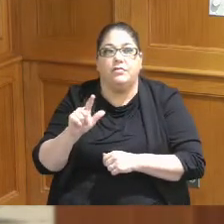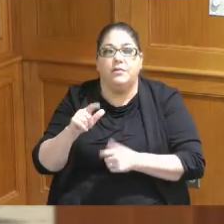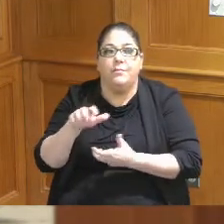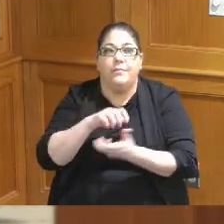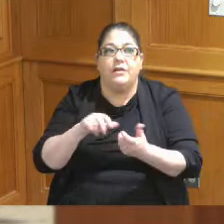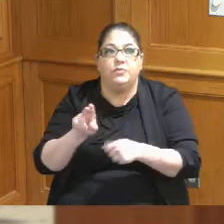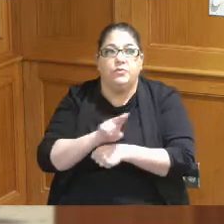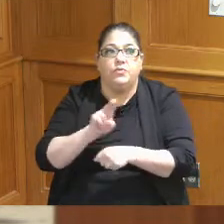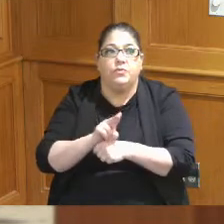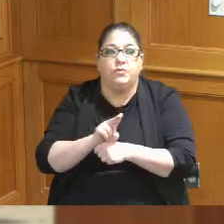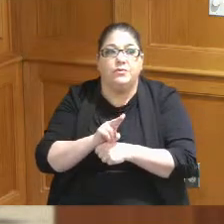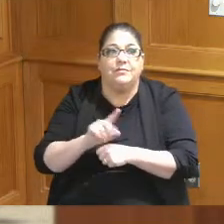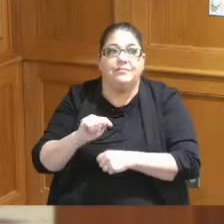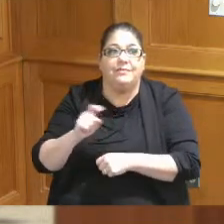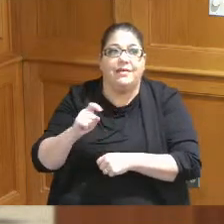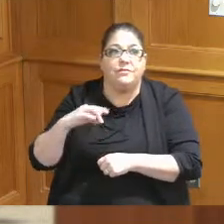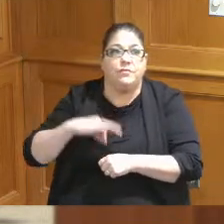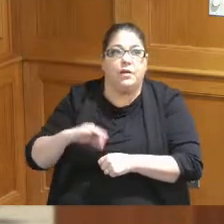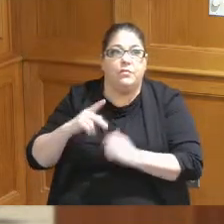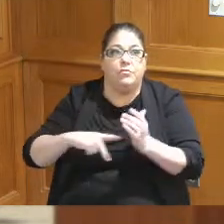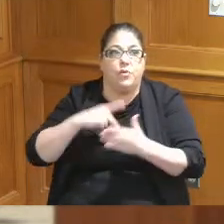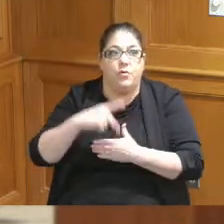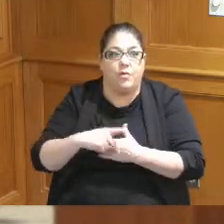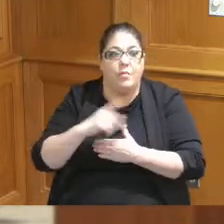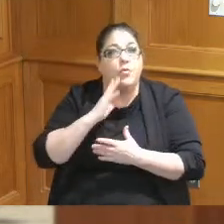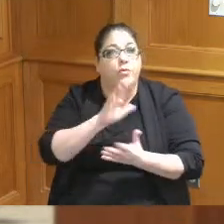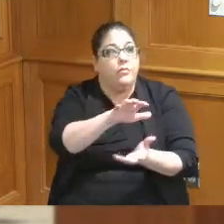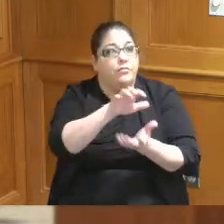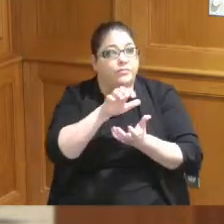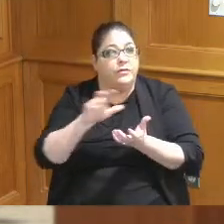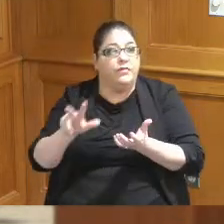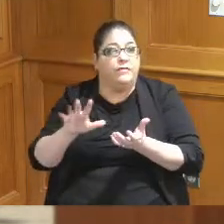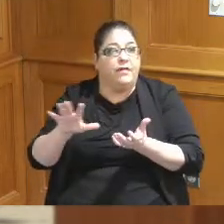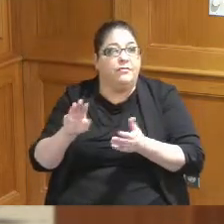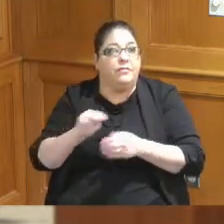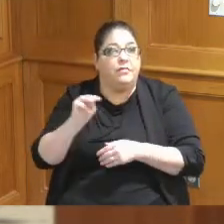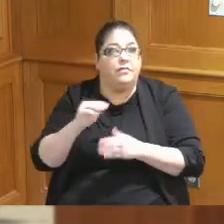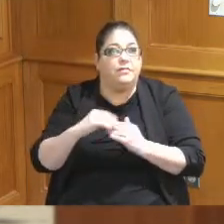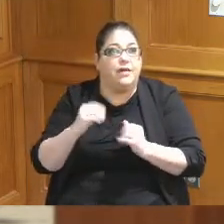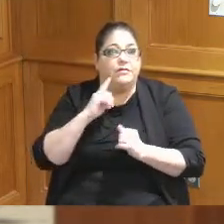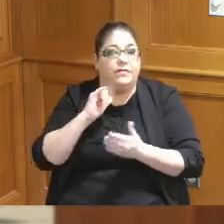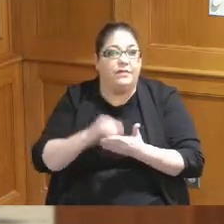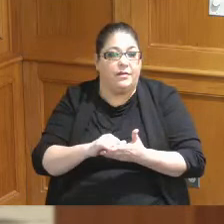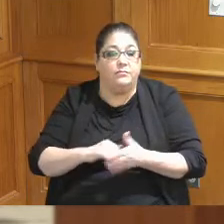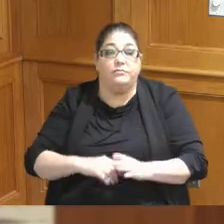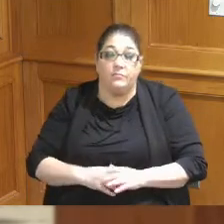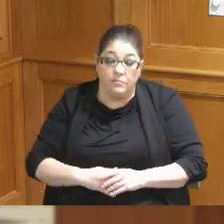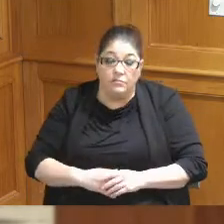tax credit program that could bring as much as 35 million dollars to that hotel that's being